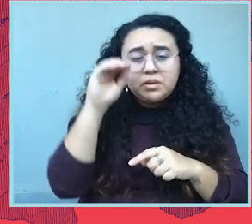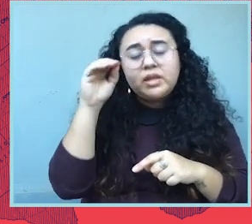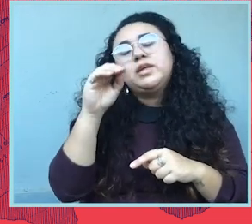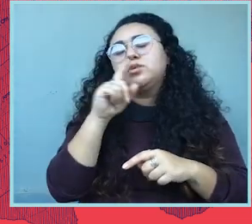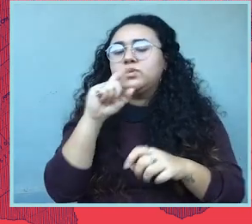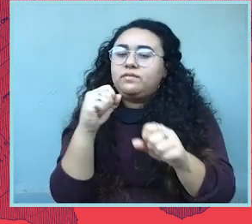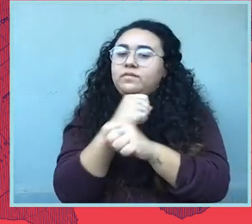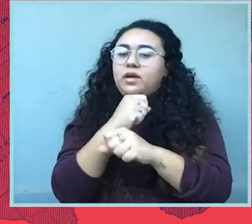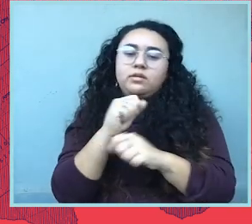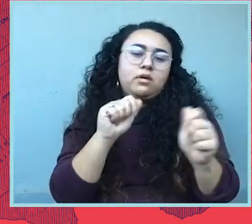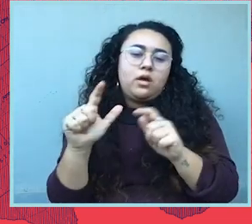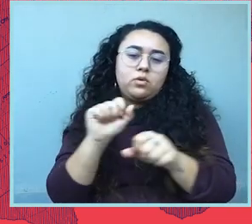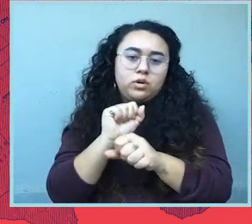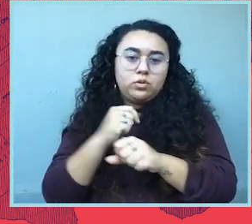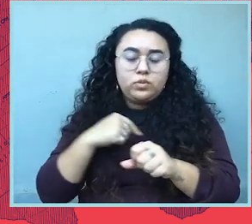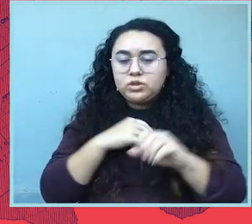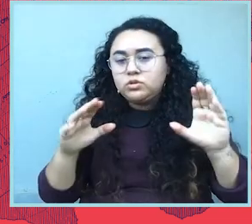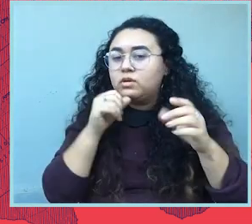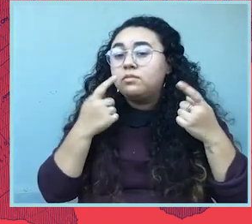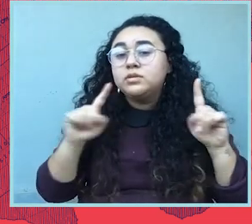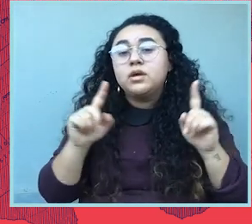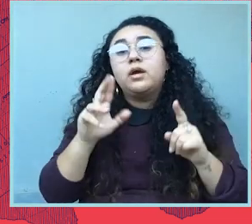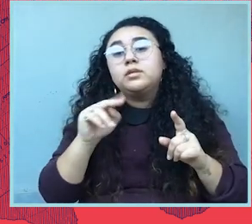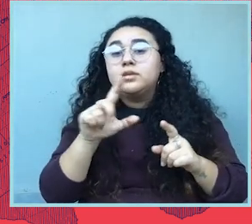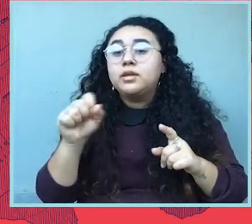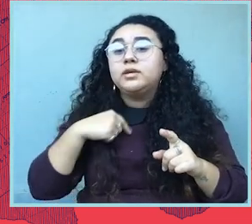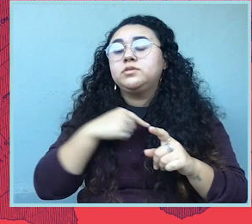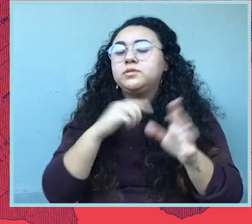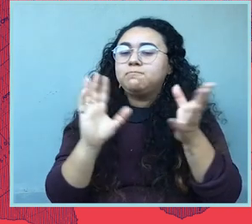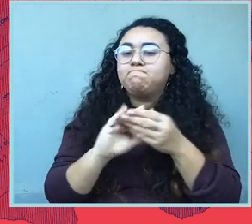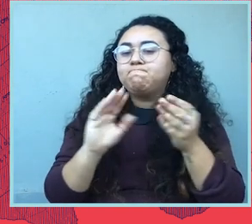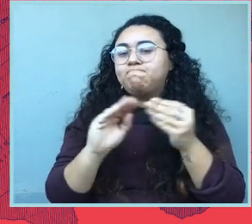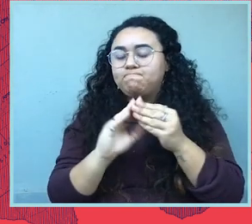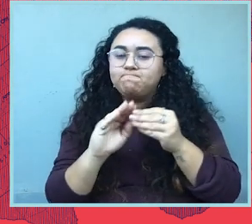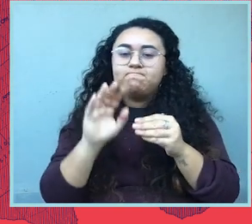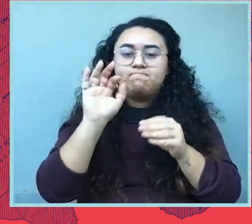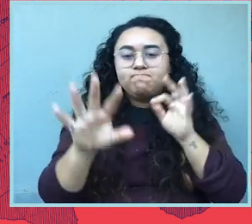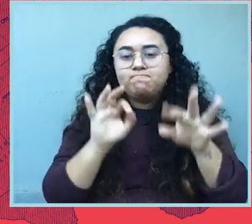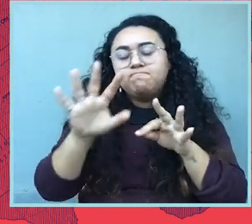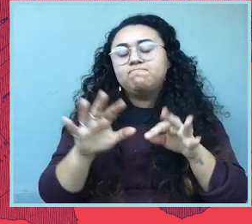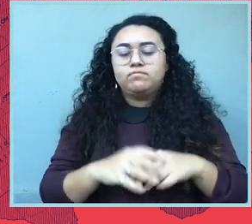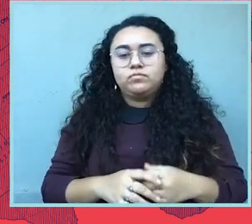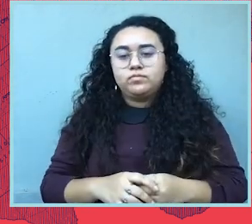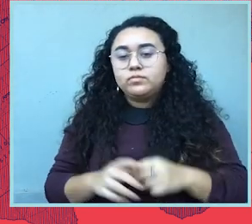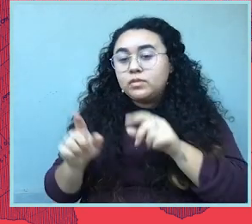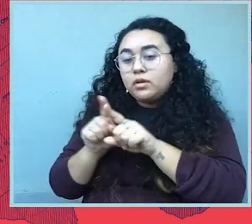All of the work that we do is simply not going to be successful unless we're telling stories alongside what were the narratives that we tell in court.